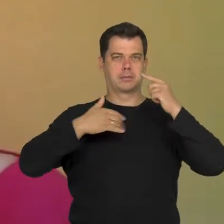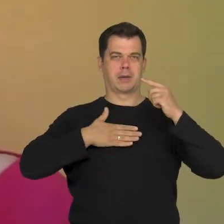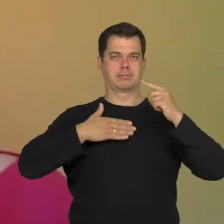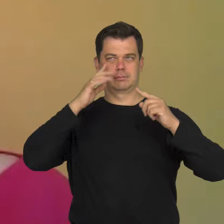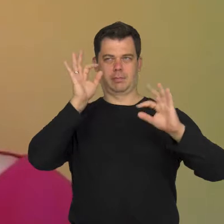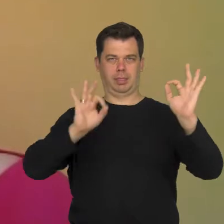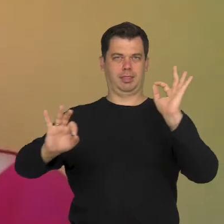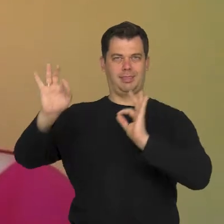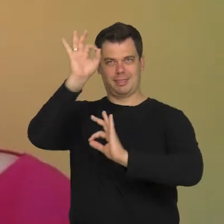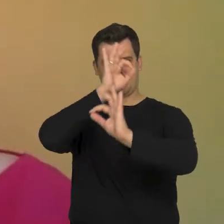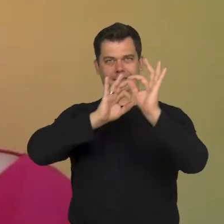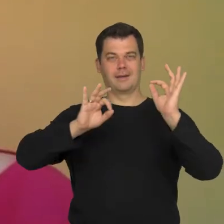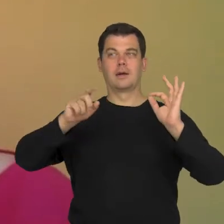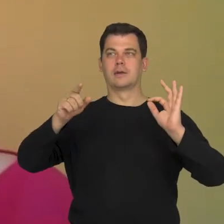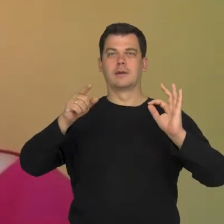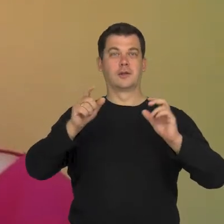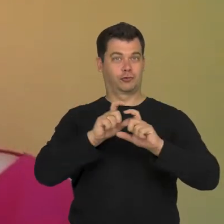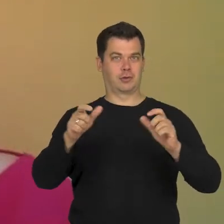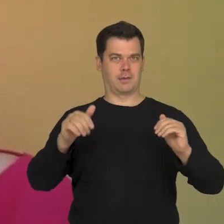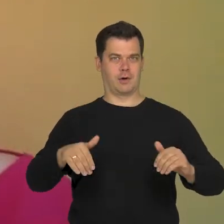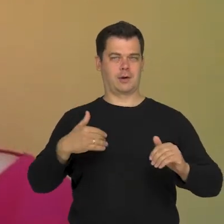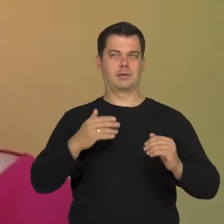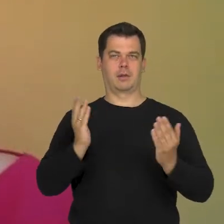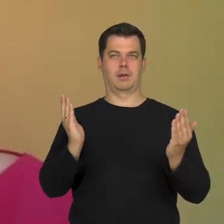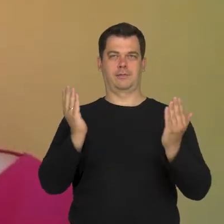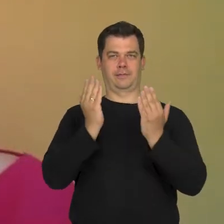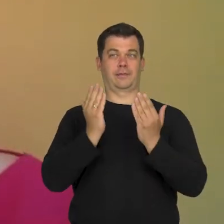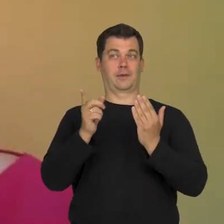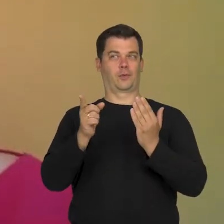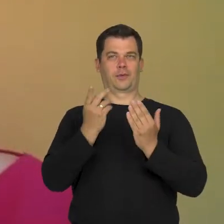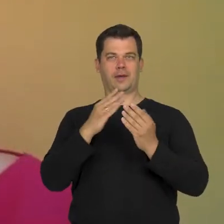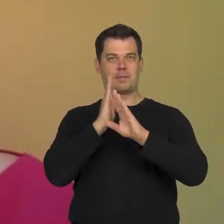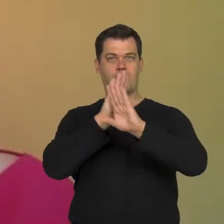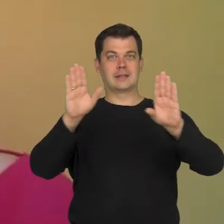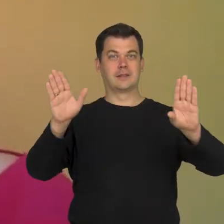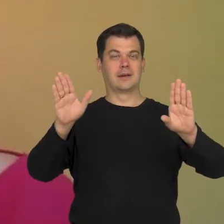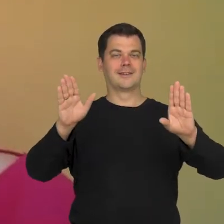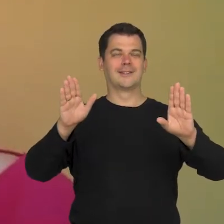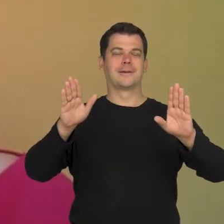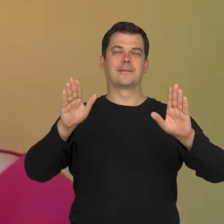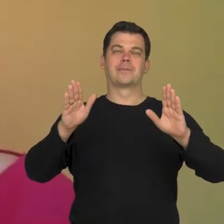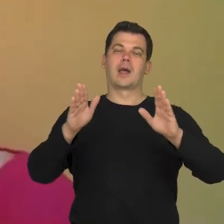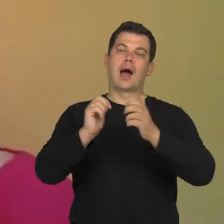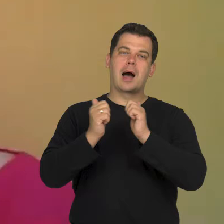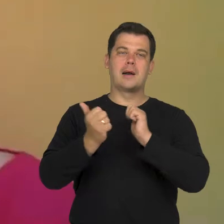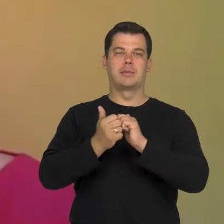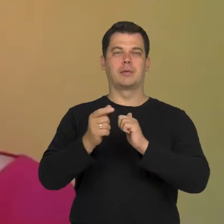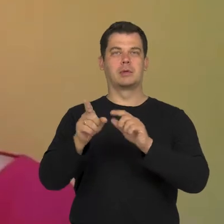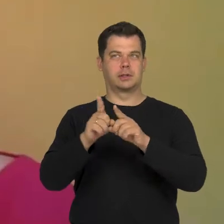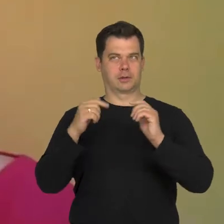allows me to hide behind my sight impairment and how much I can stare.